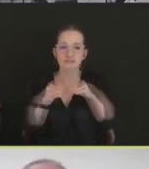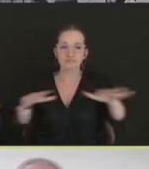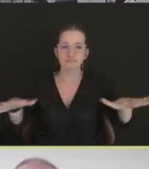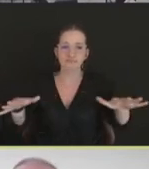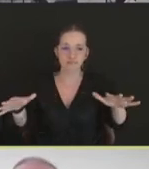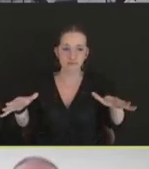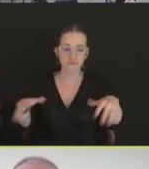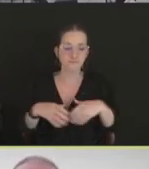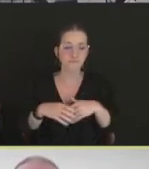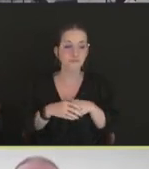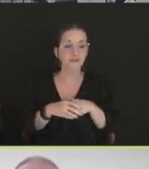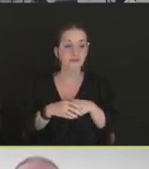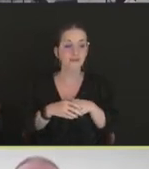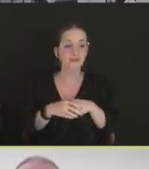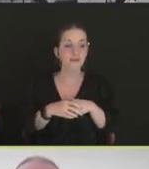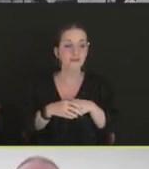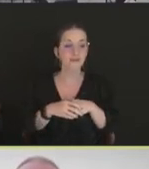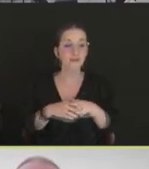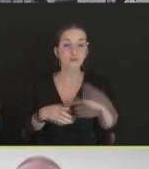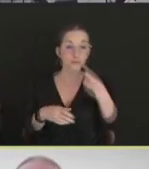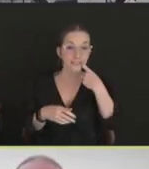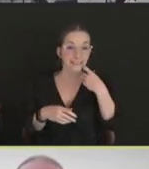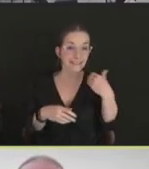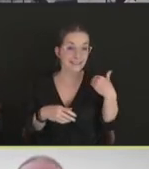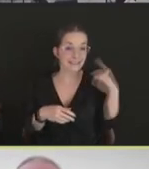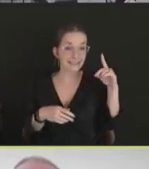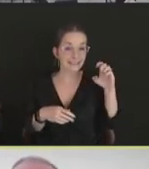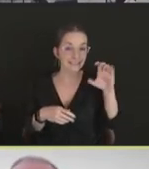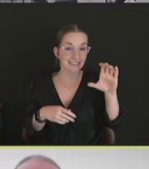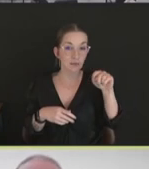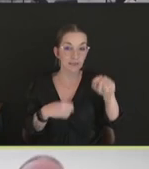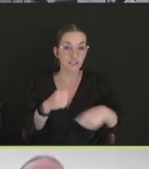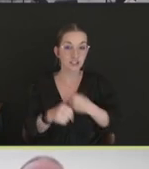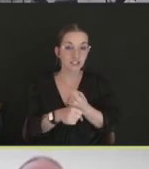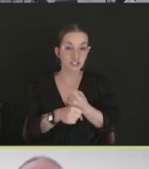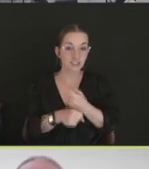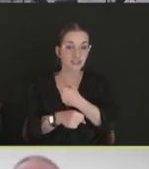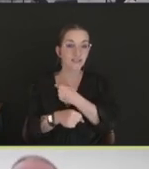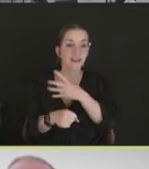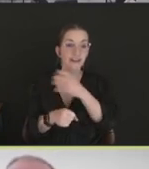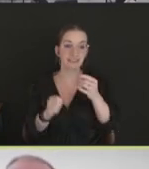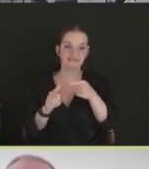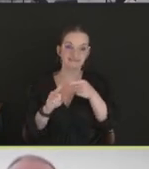recently, in this last December, and this whole year, we've had another -- a nationwide outbreak,